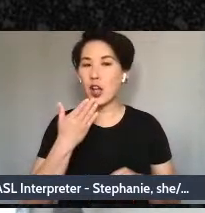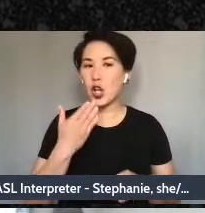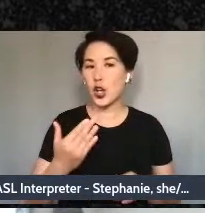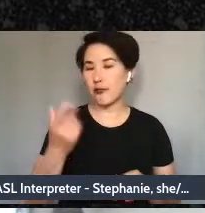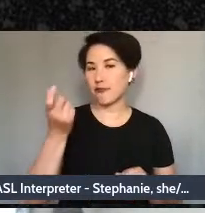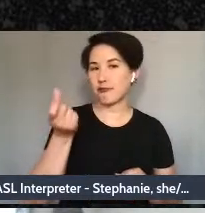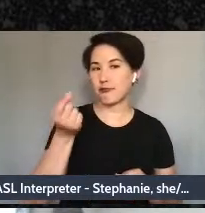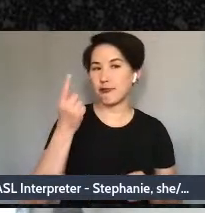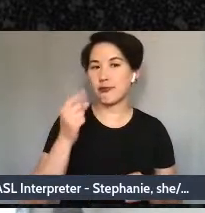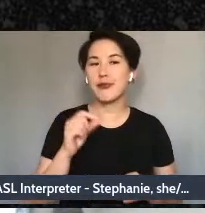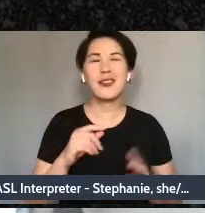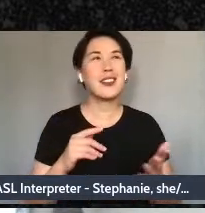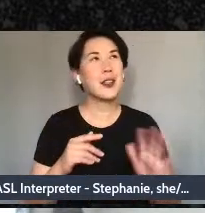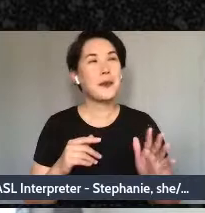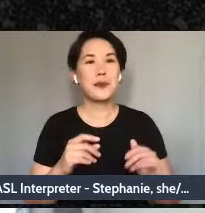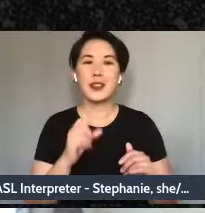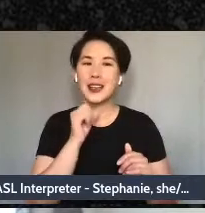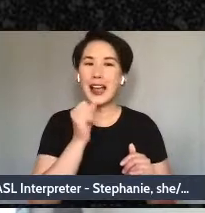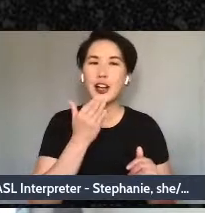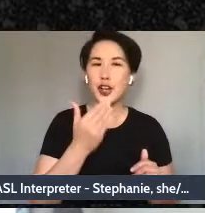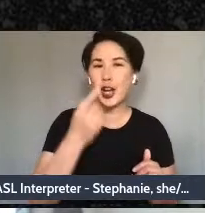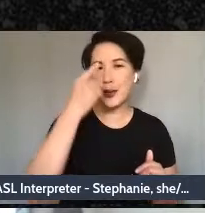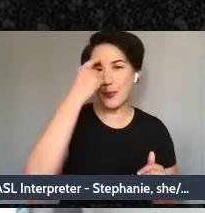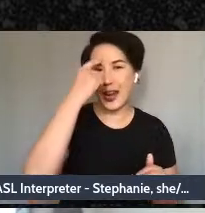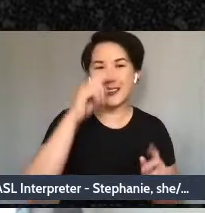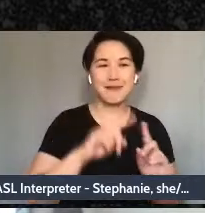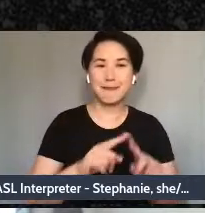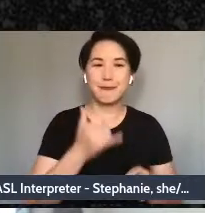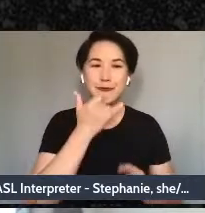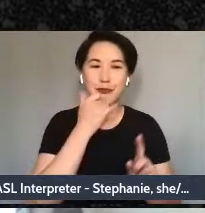brain - but just for us to start thinking creatively about where we're at, what we